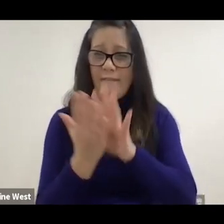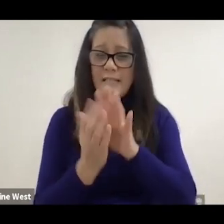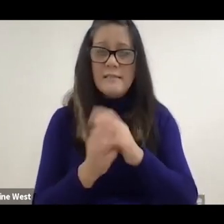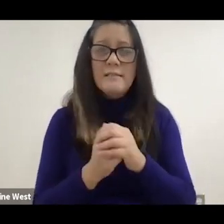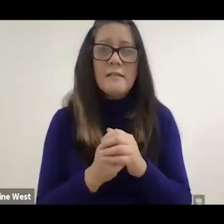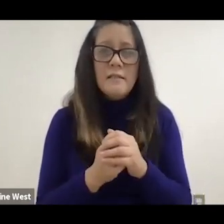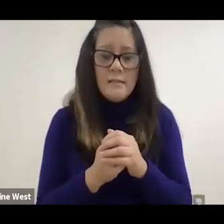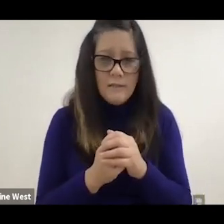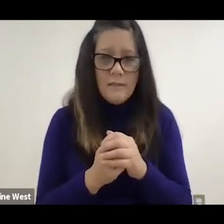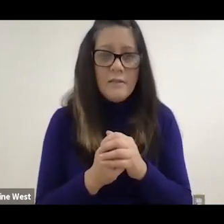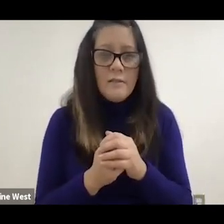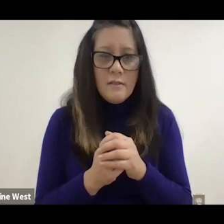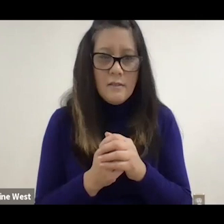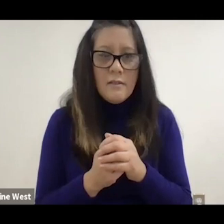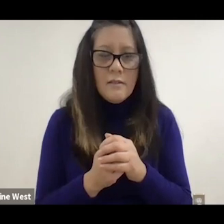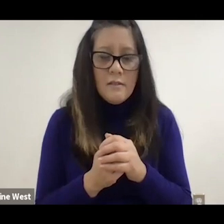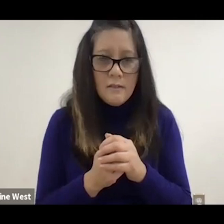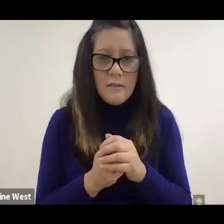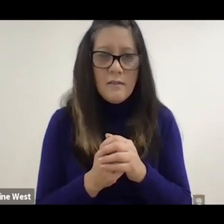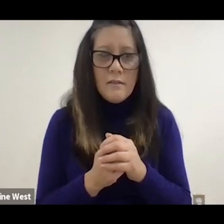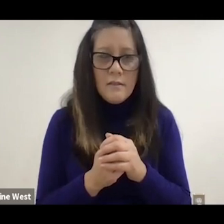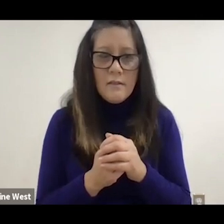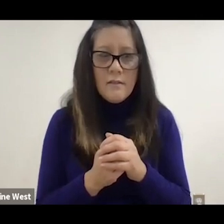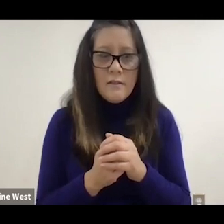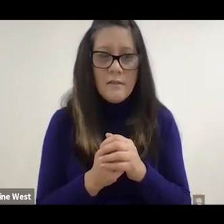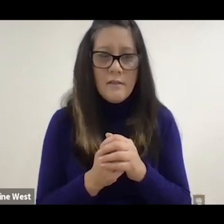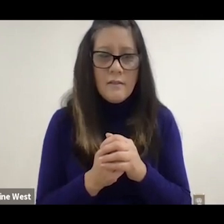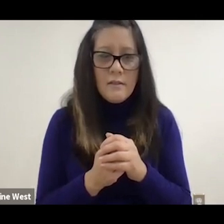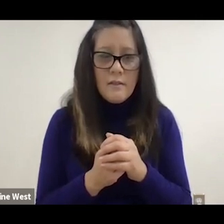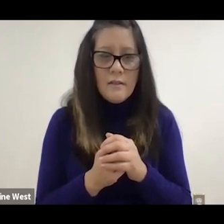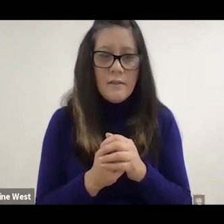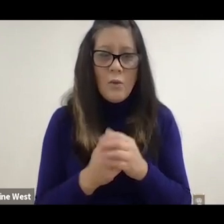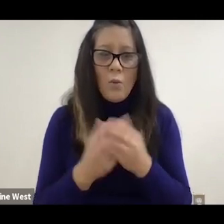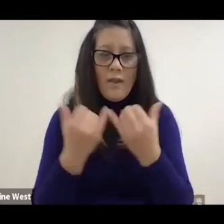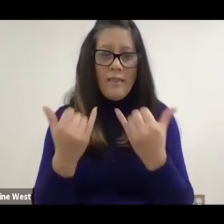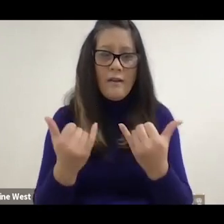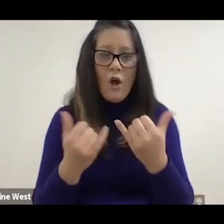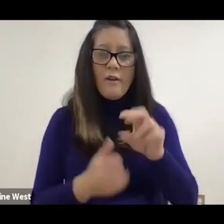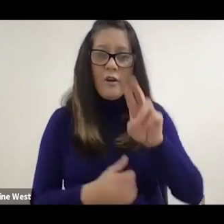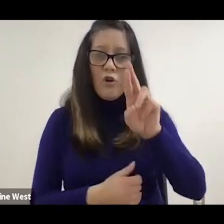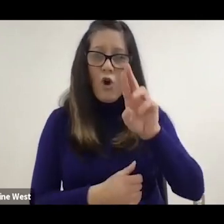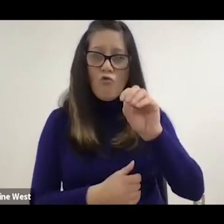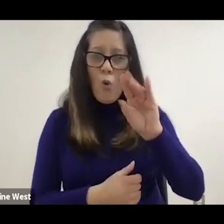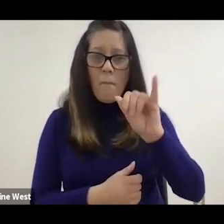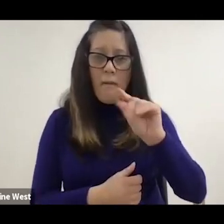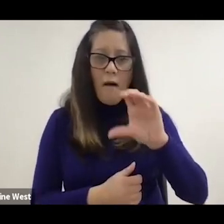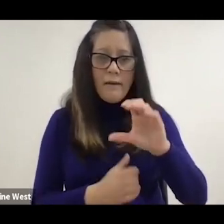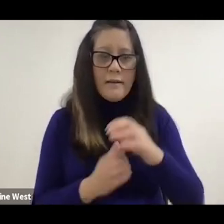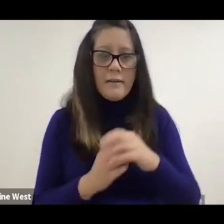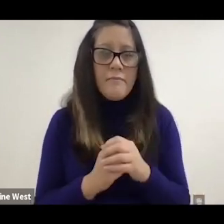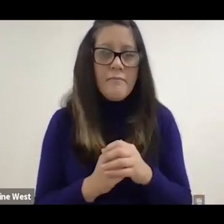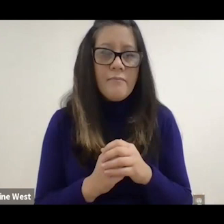is that we have tests with the current robotic original interfaces